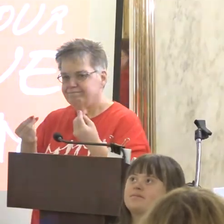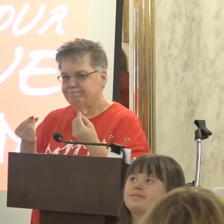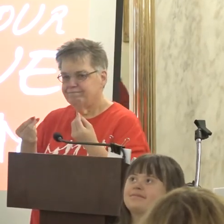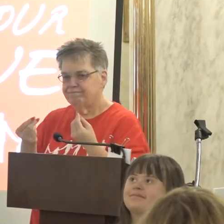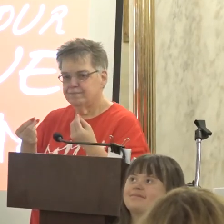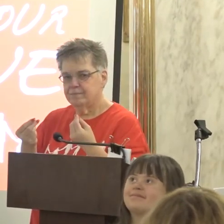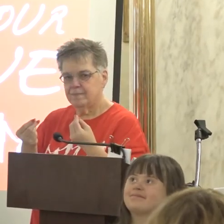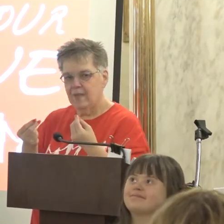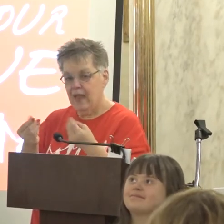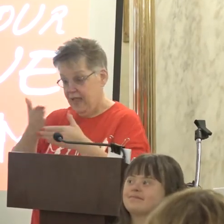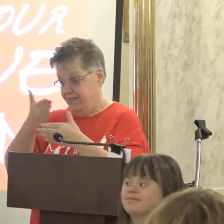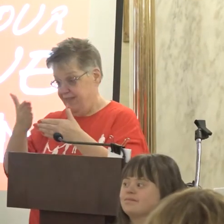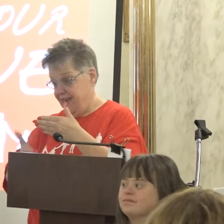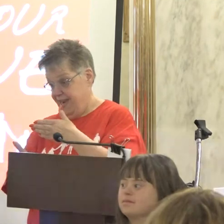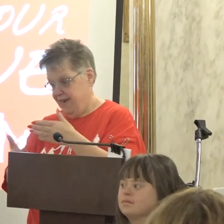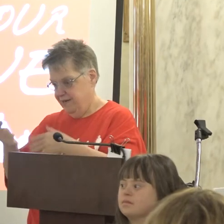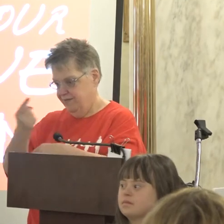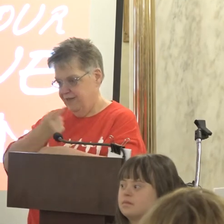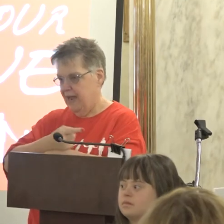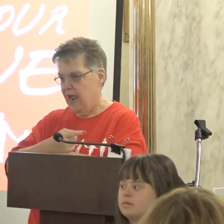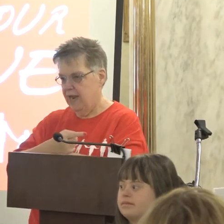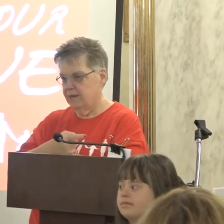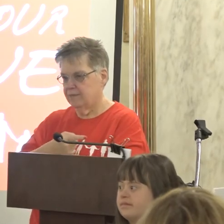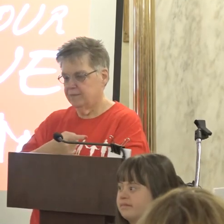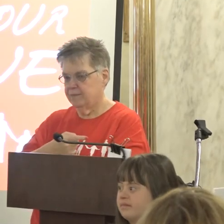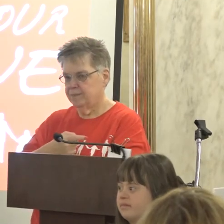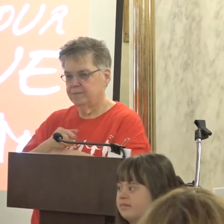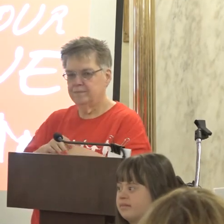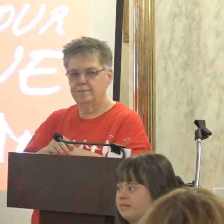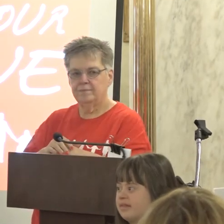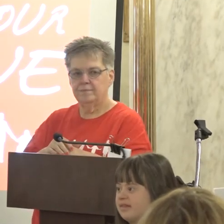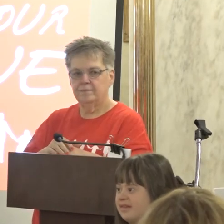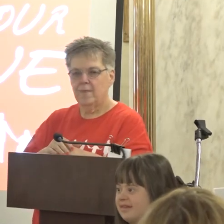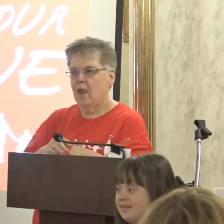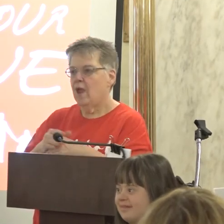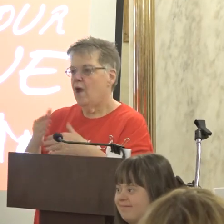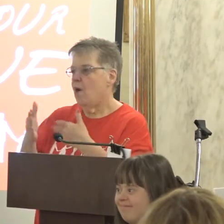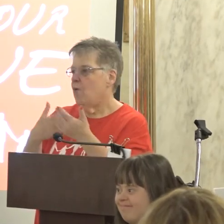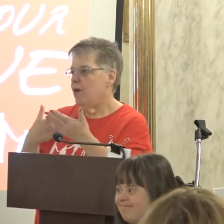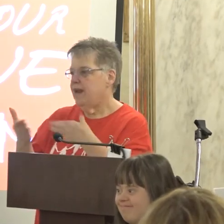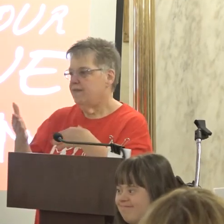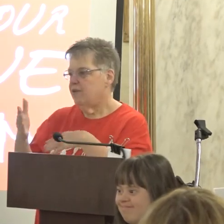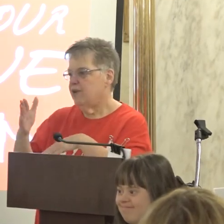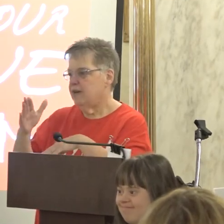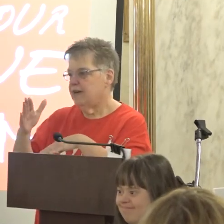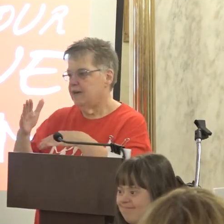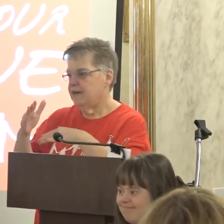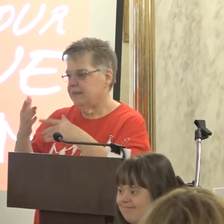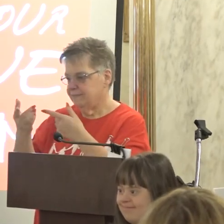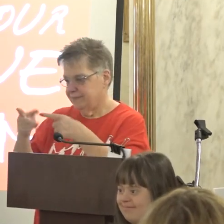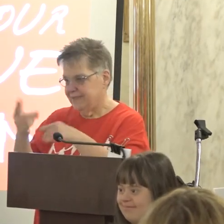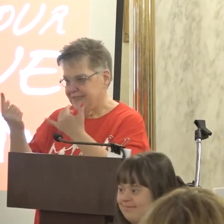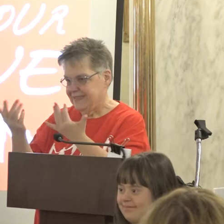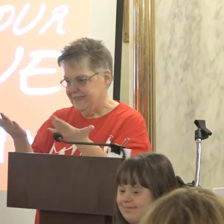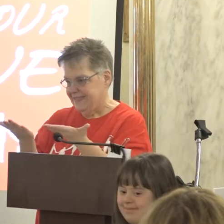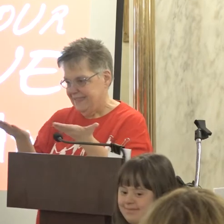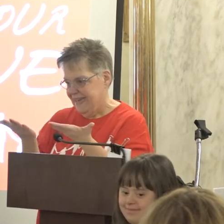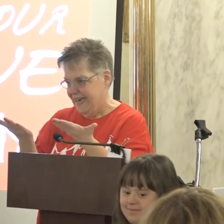And at the end of the day What's on the table today is just this